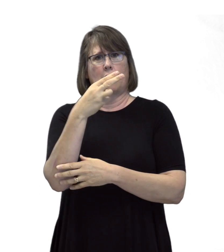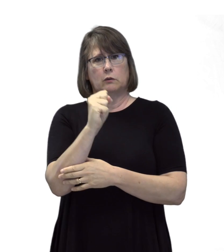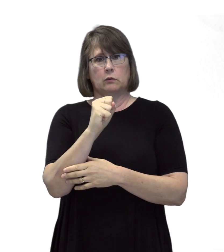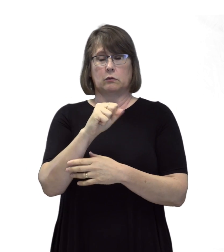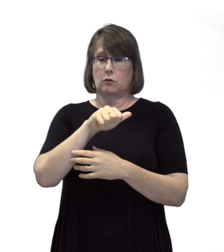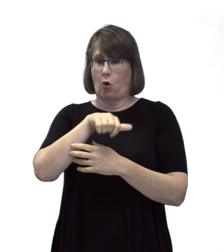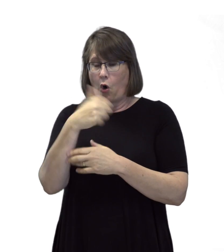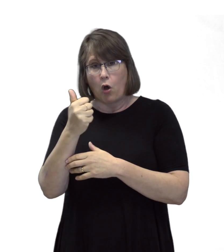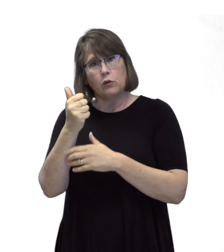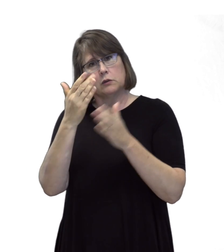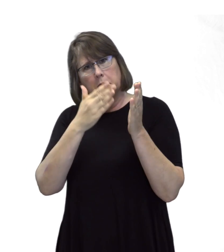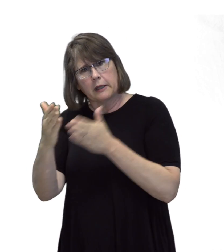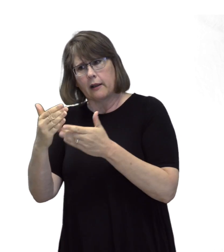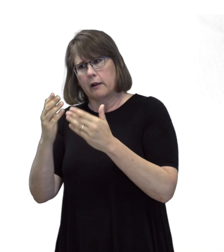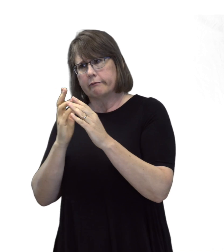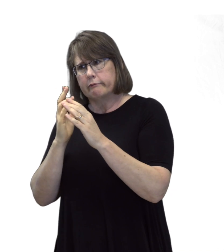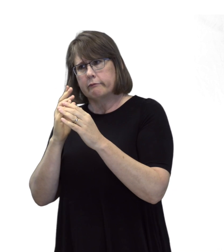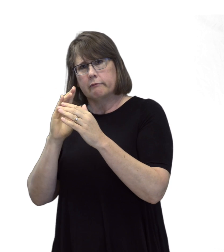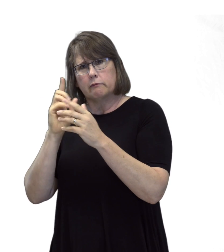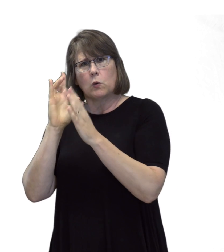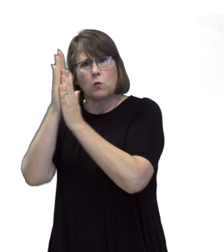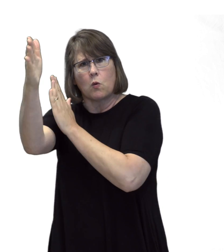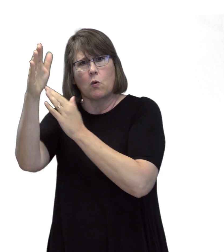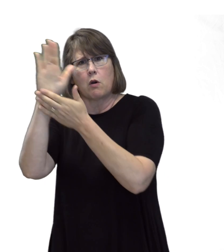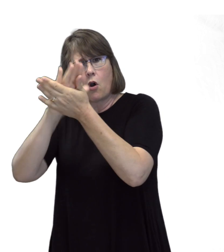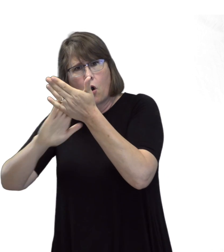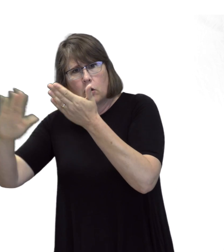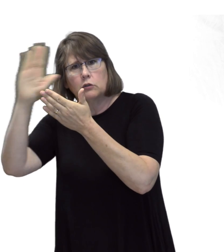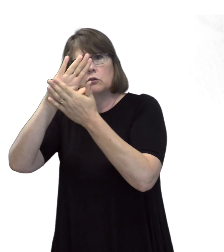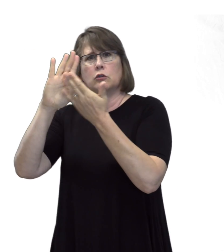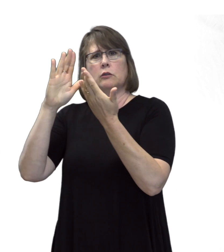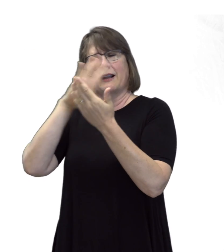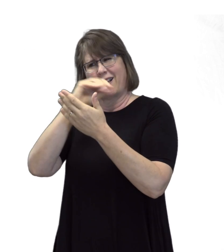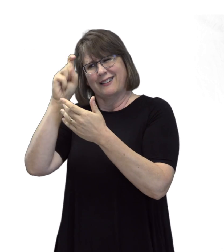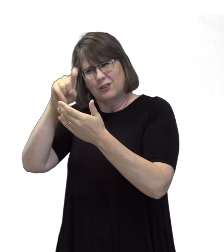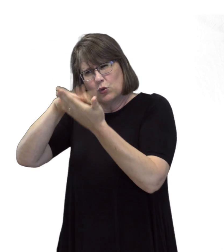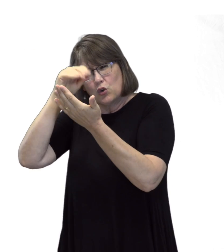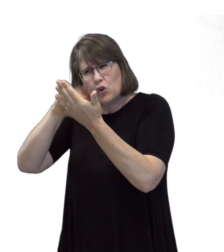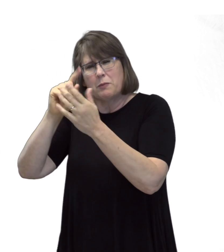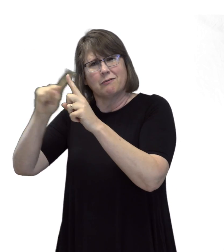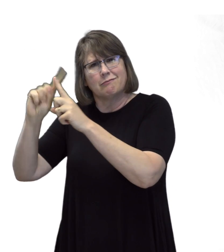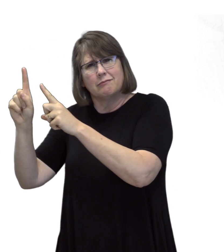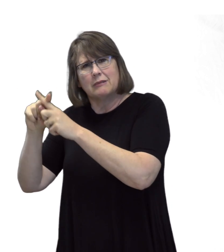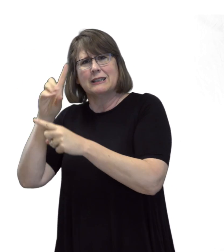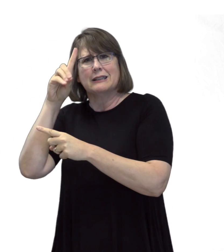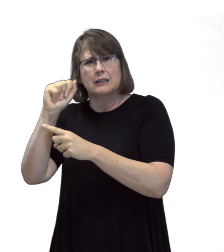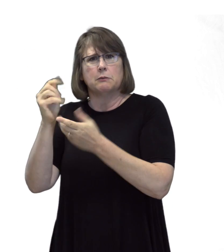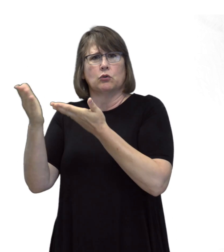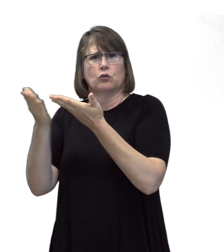others plan to attend college and need to learn about disability services,